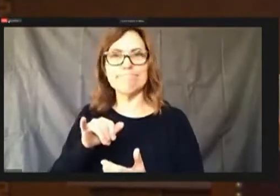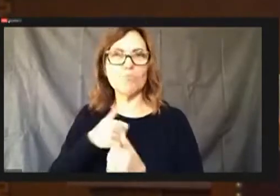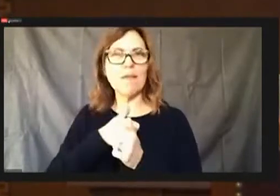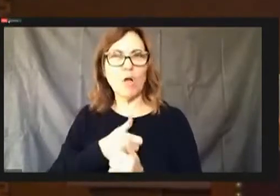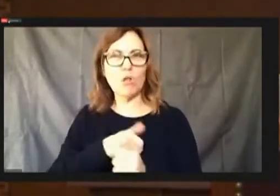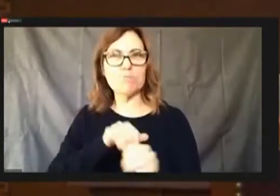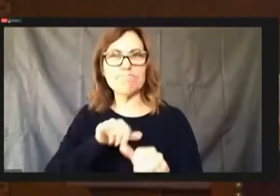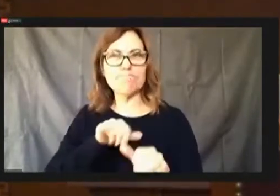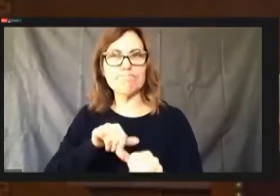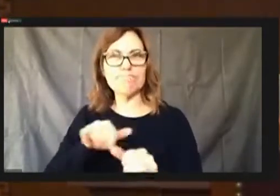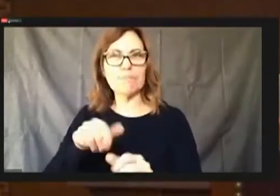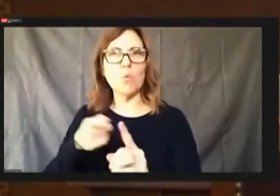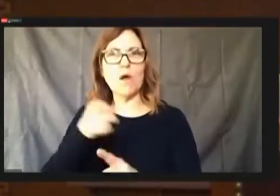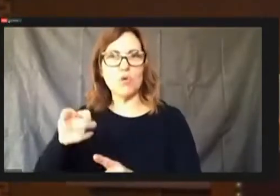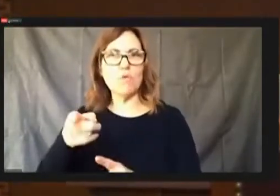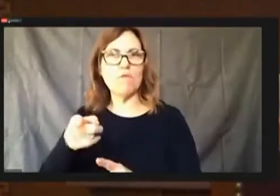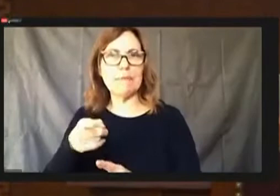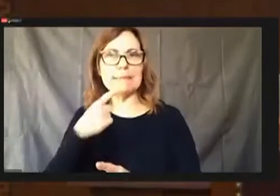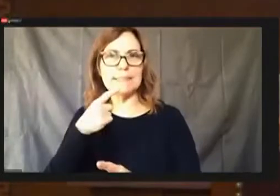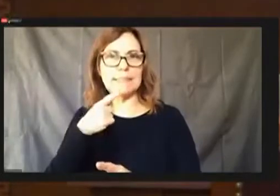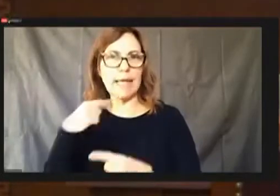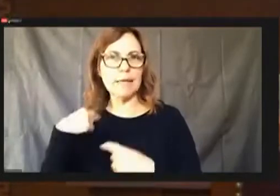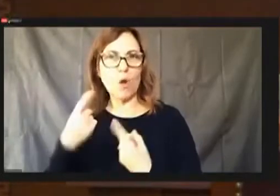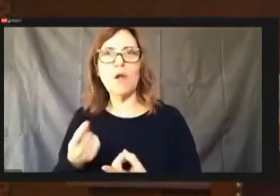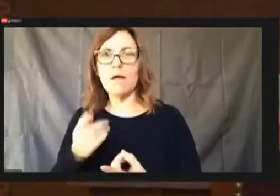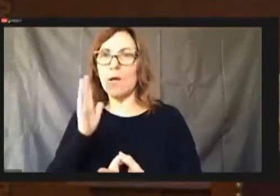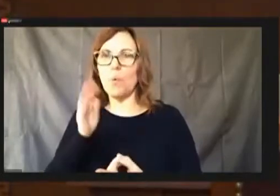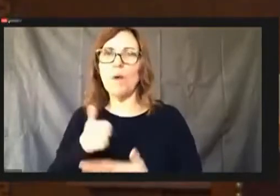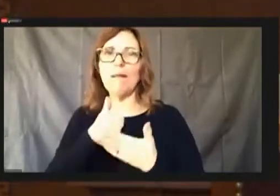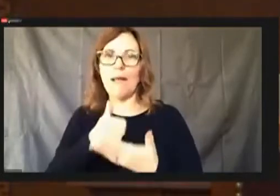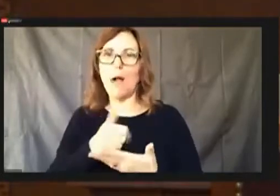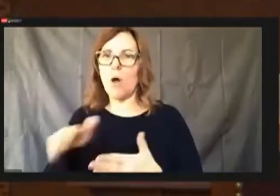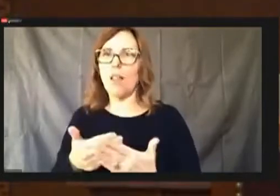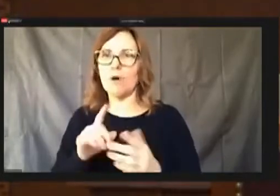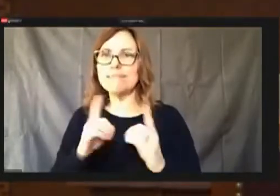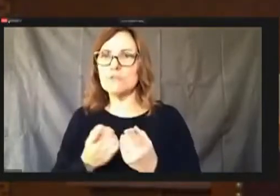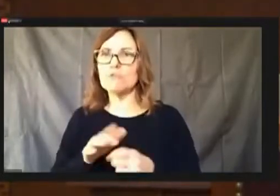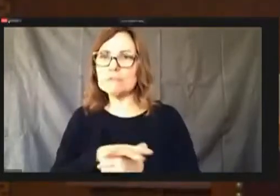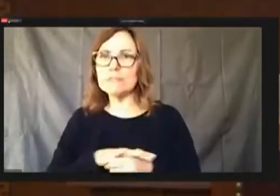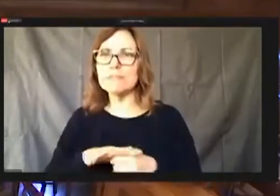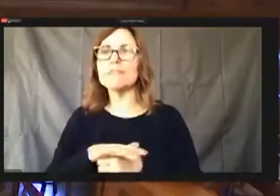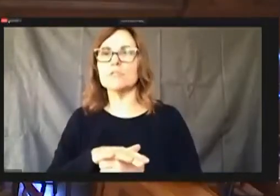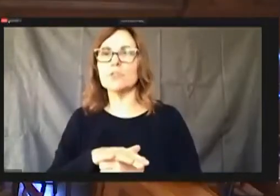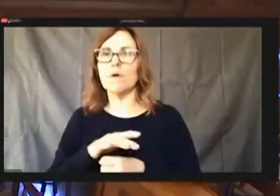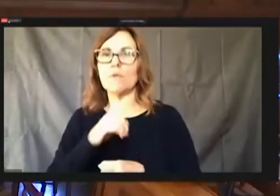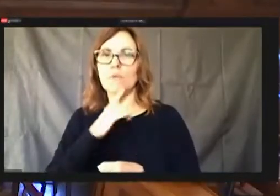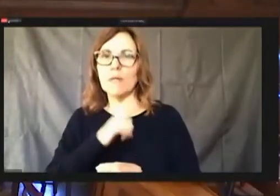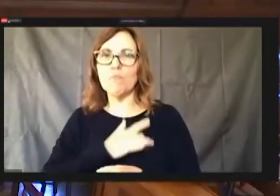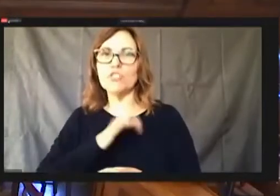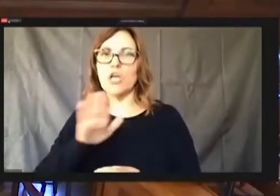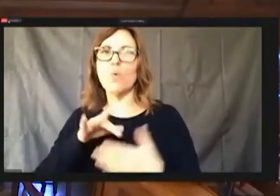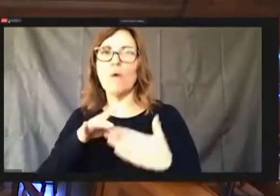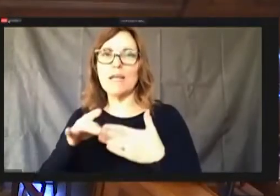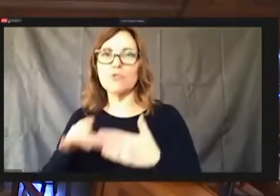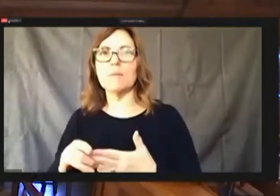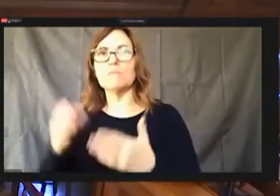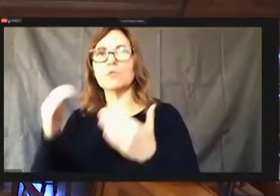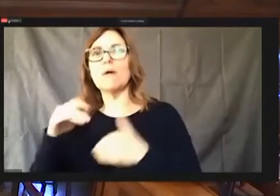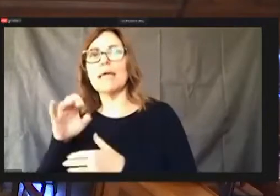And I know, gradually, leadership, capital movement number three now epidural limit. Capital limit.